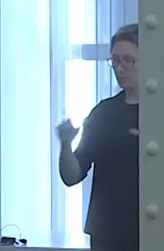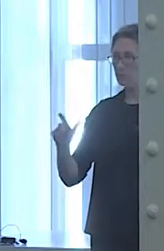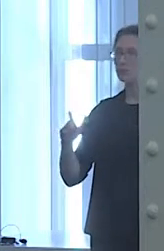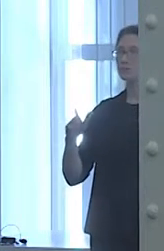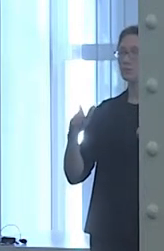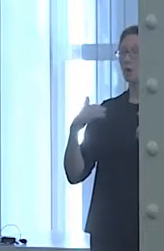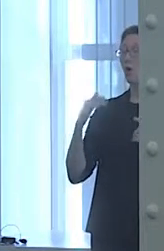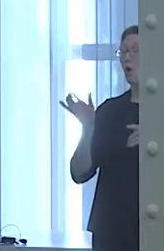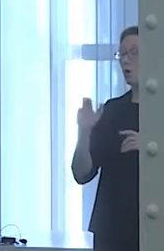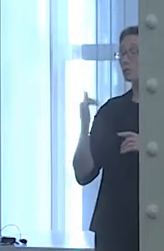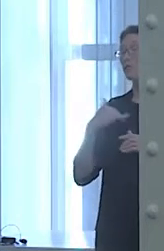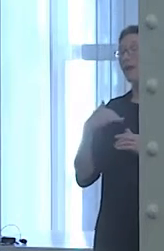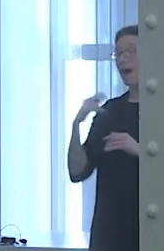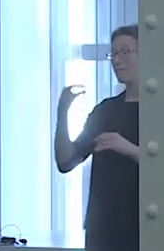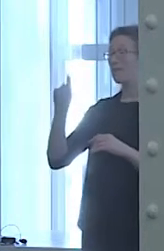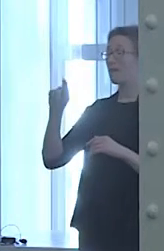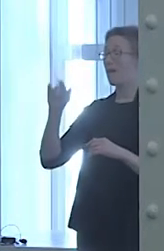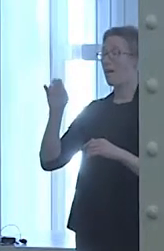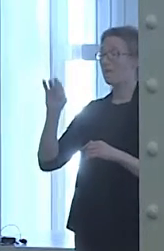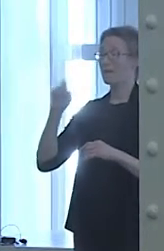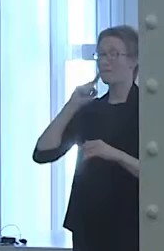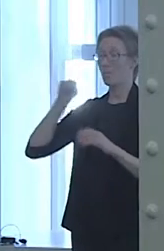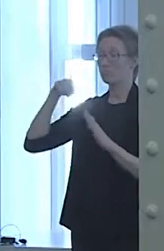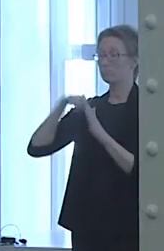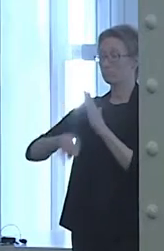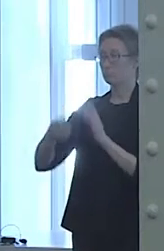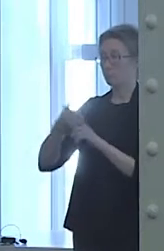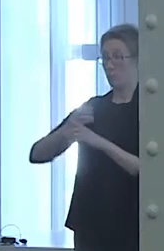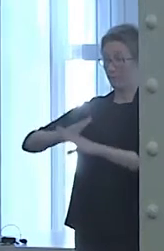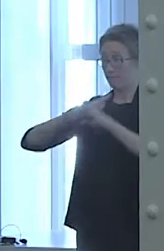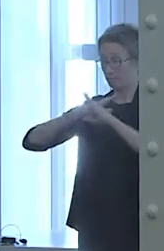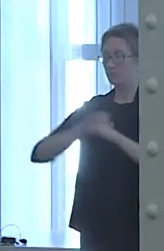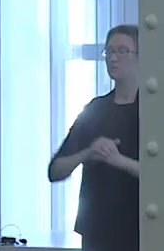in over 150 languages. That's 1-800-273-8255.